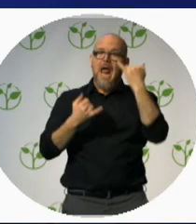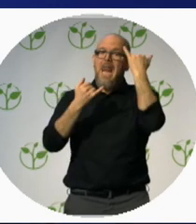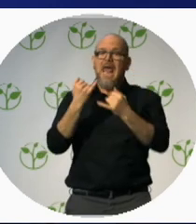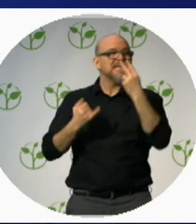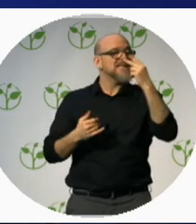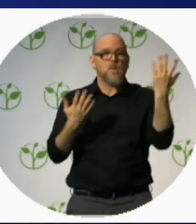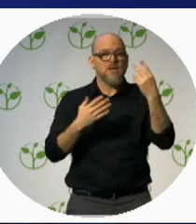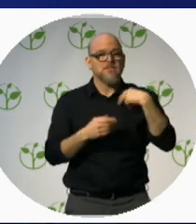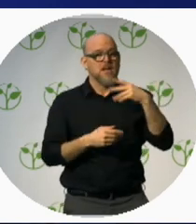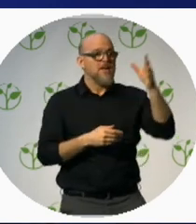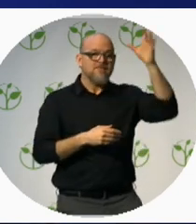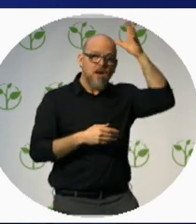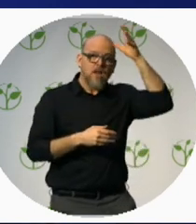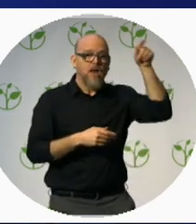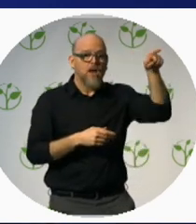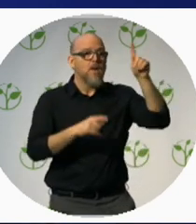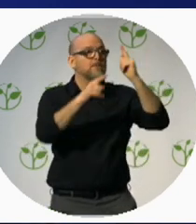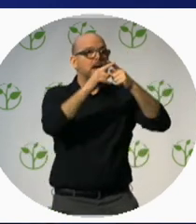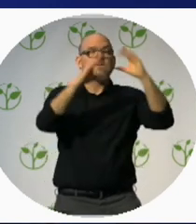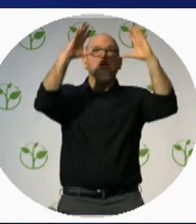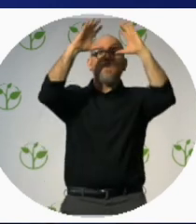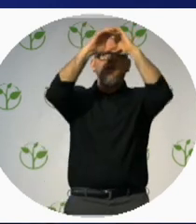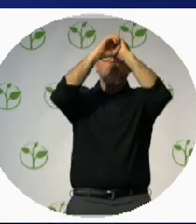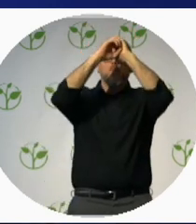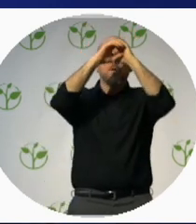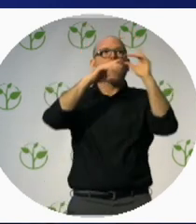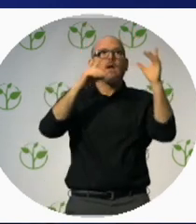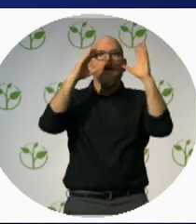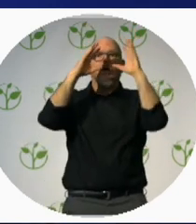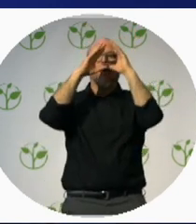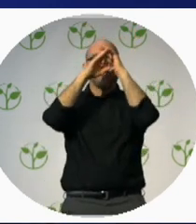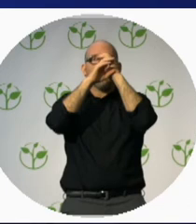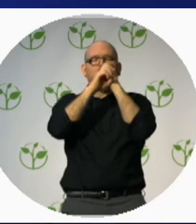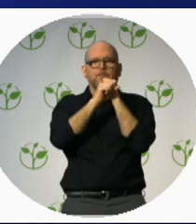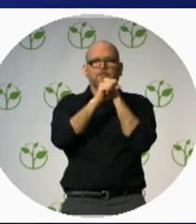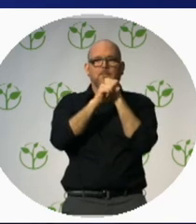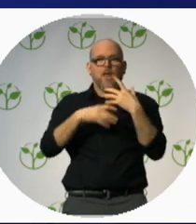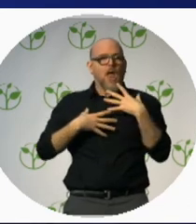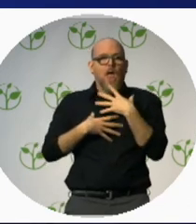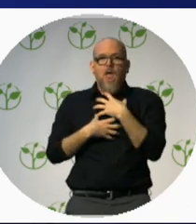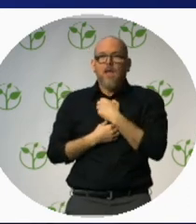The last thing I said was I’m dying Dad, I’m dying”.